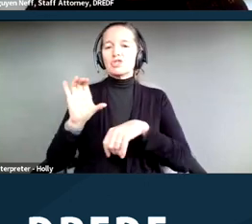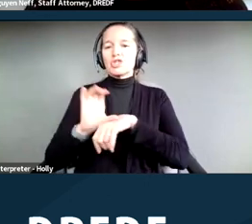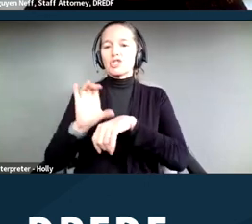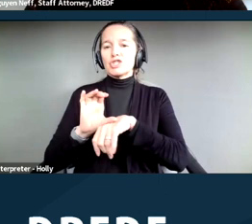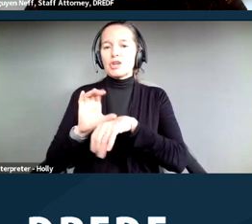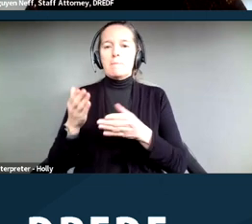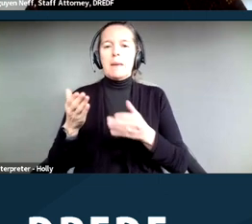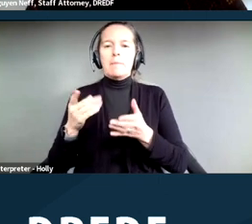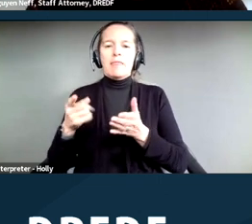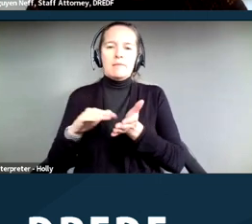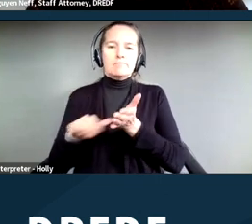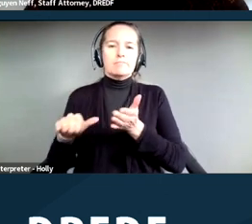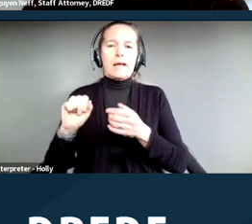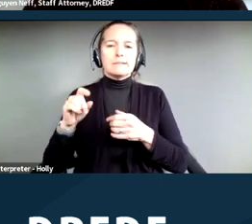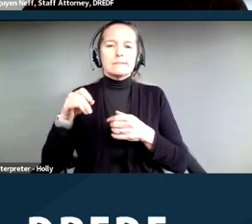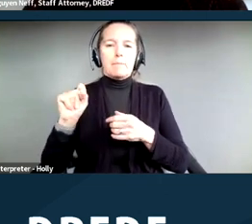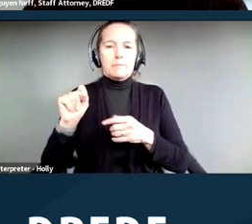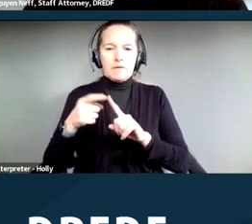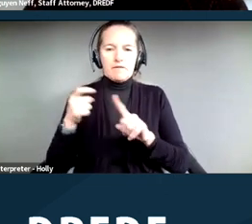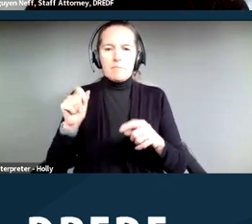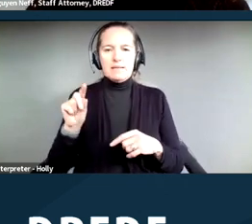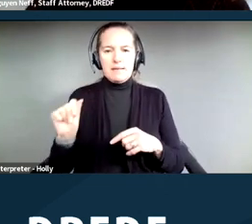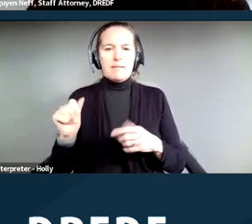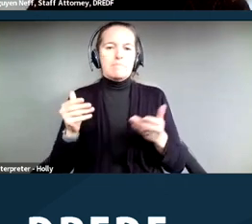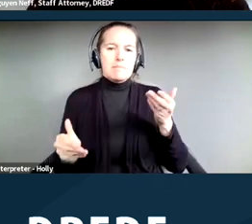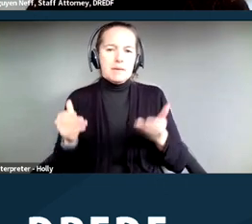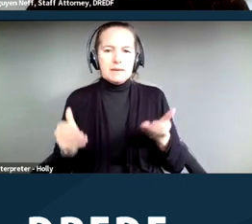from the Americans with Disabilities Act. So some of the stuff I'm talking about